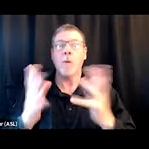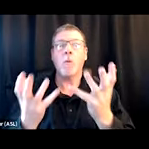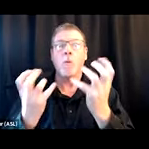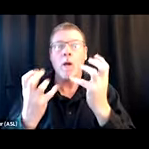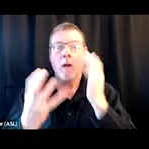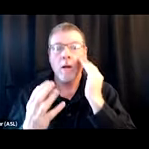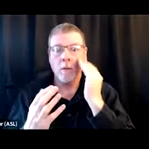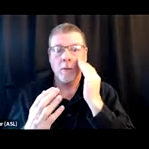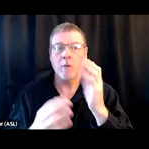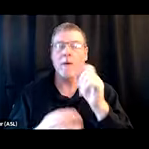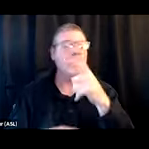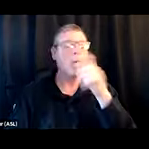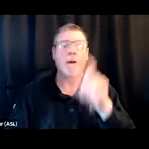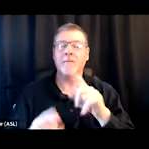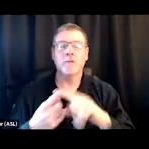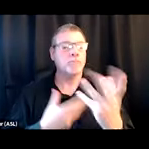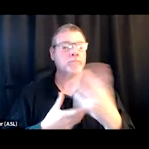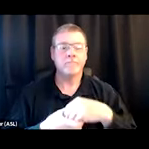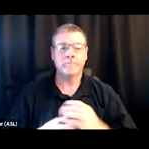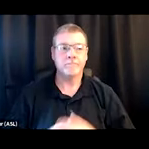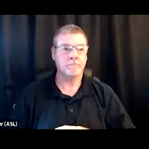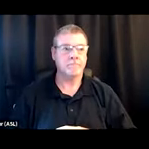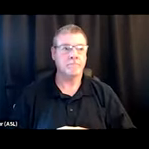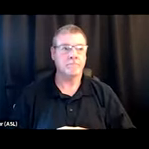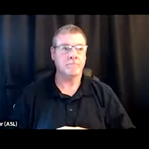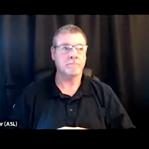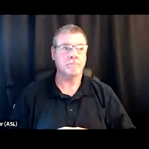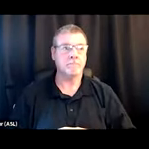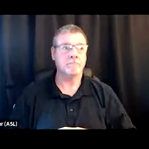who have no reason to engage with us. Back to overdose prevention.